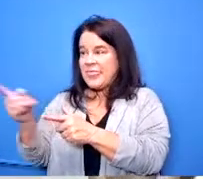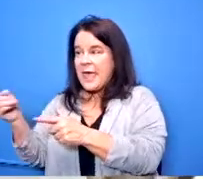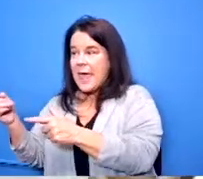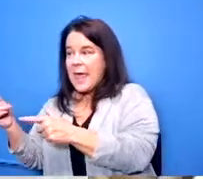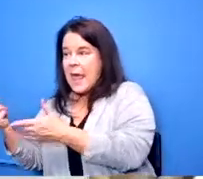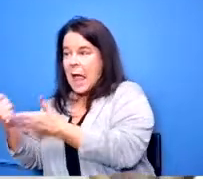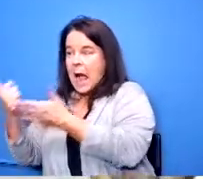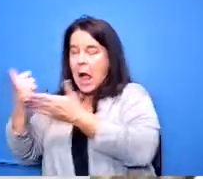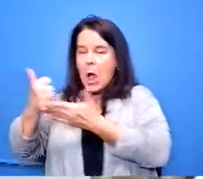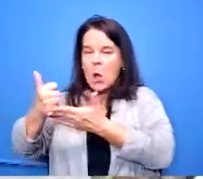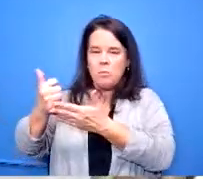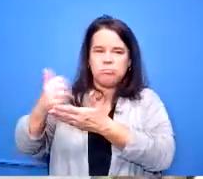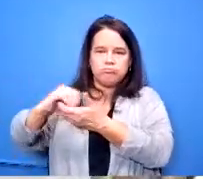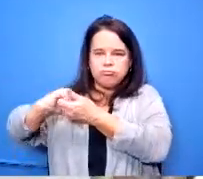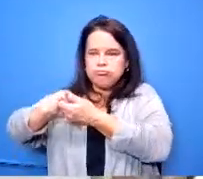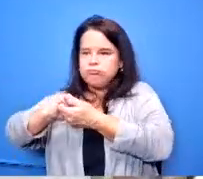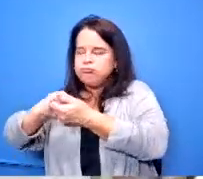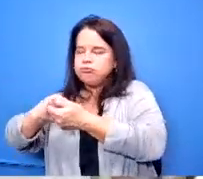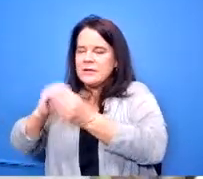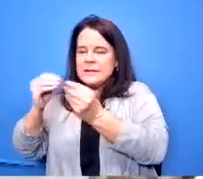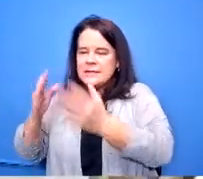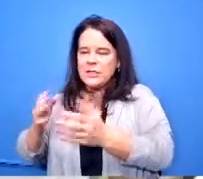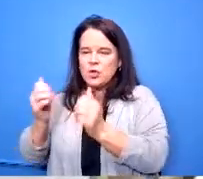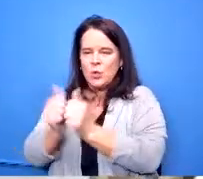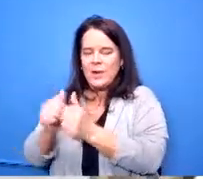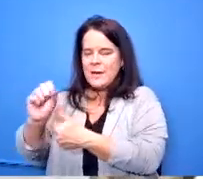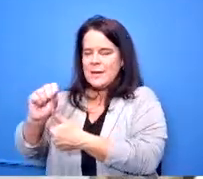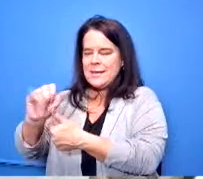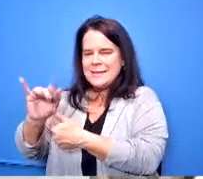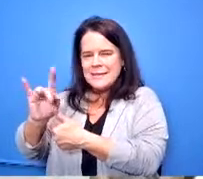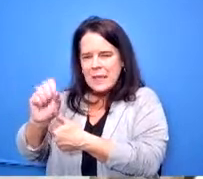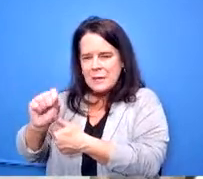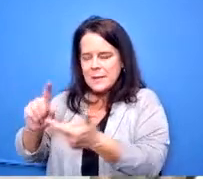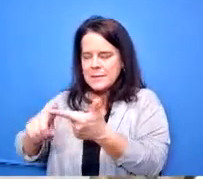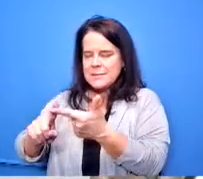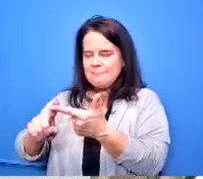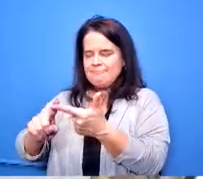syllabus on the um the materials all of that sort of thing okay thank you that's helpful